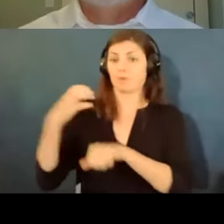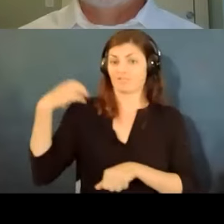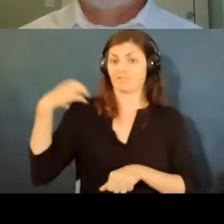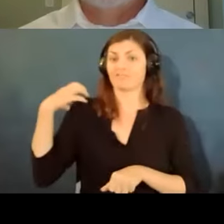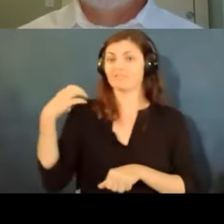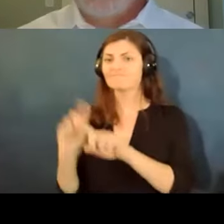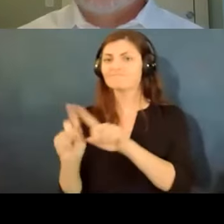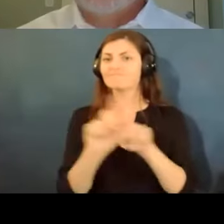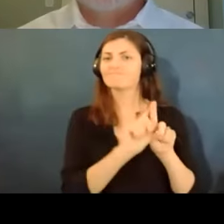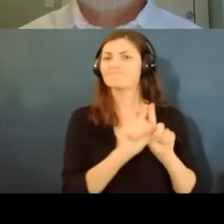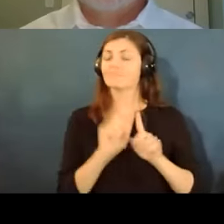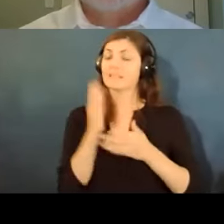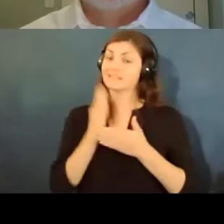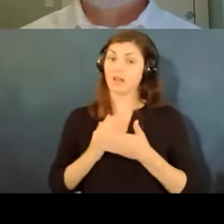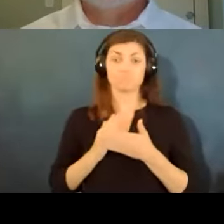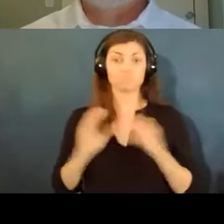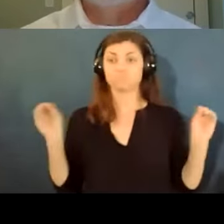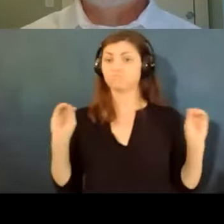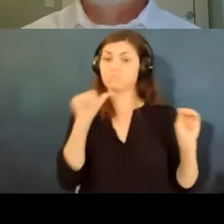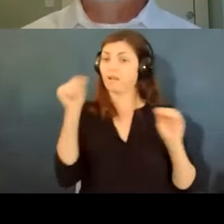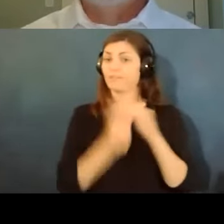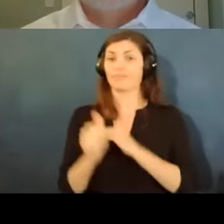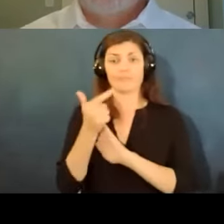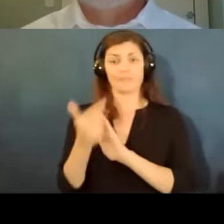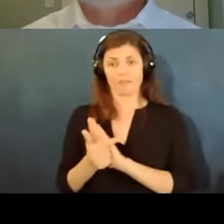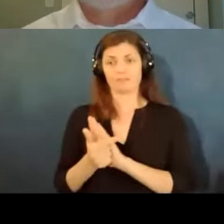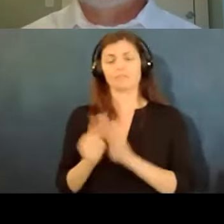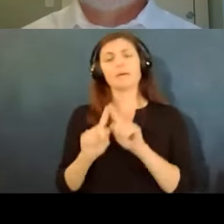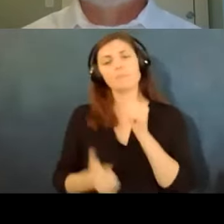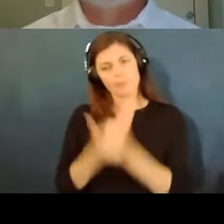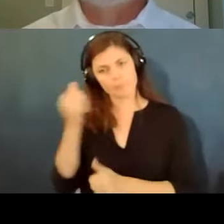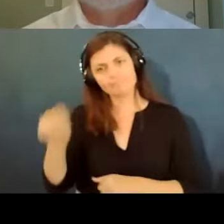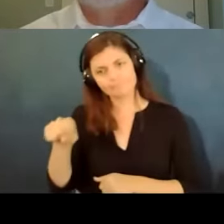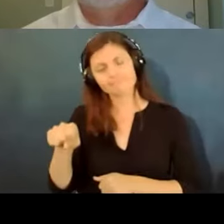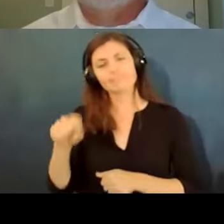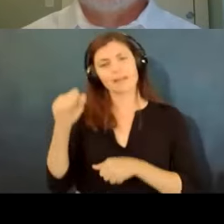uh who are not covered by any of these laws but most employers are covered by at least one of them